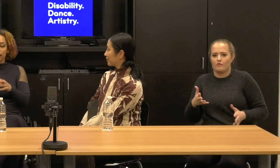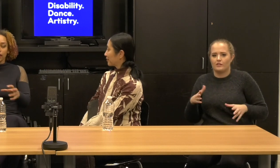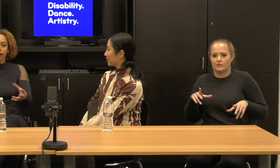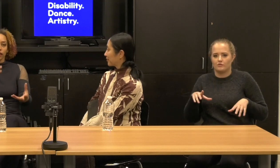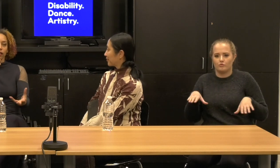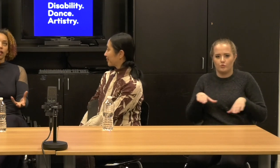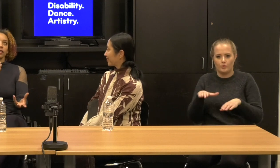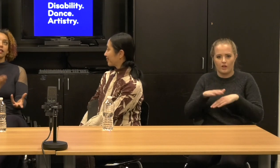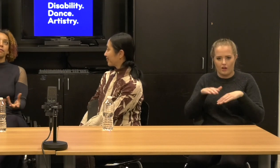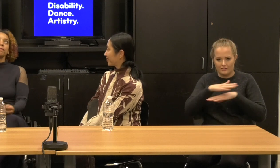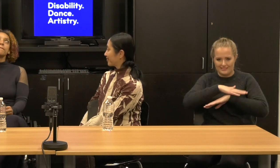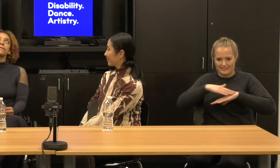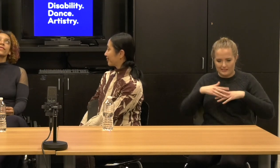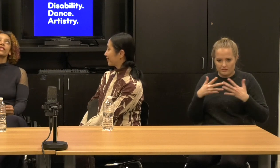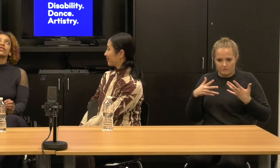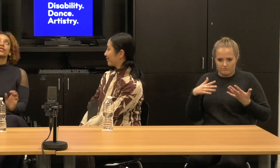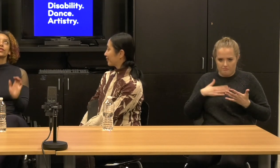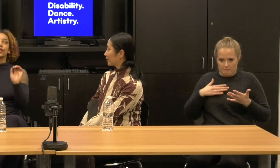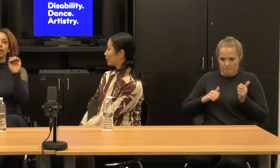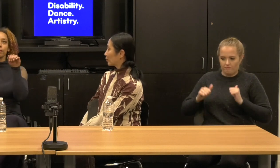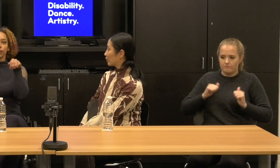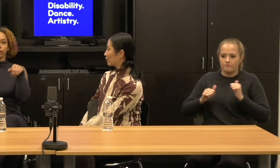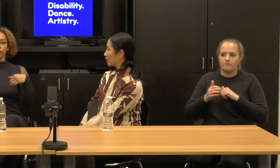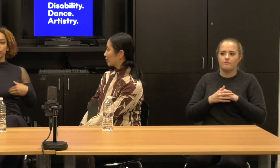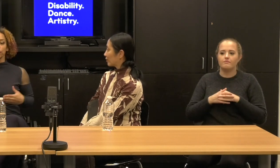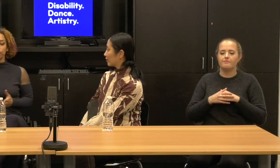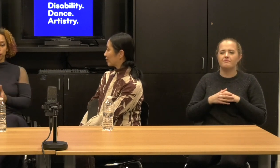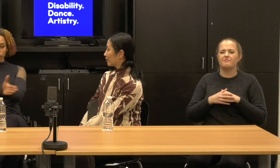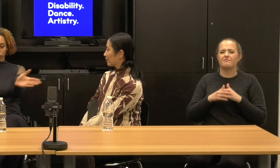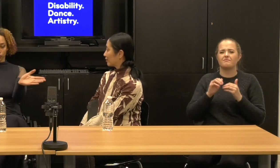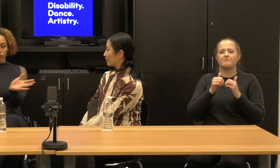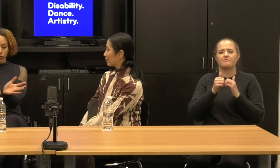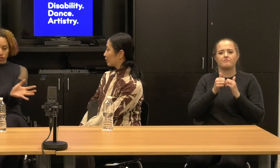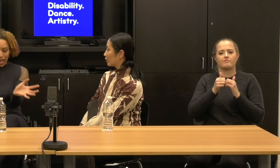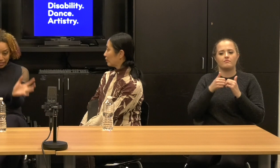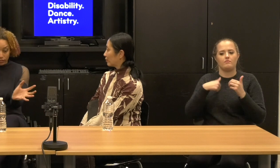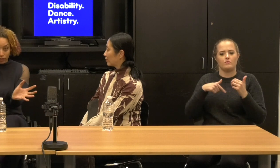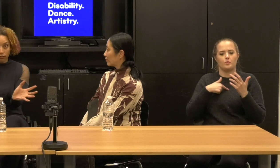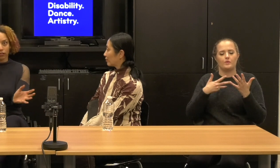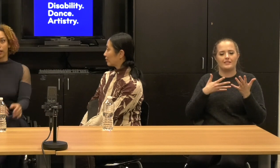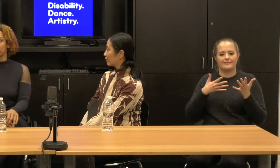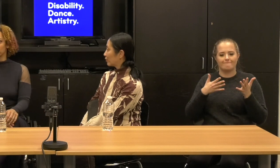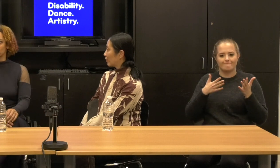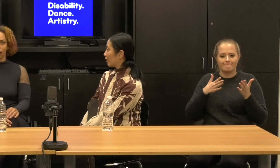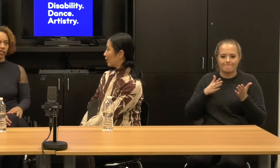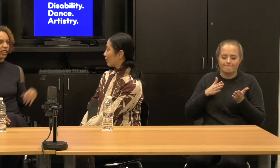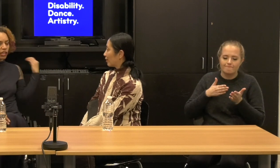So how do we skip through push through shatter. Okay, I'm gonna go shot.